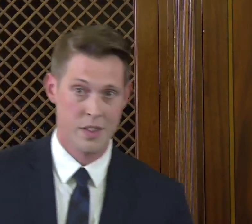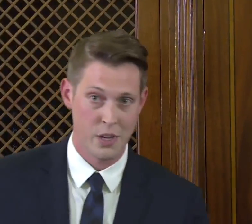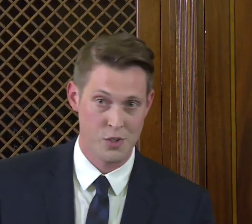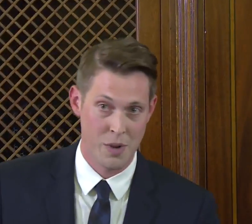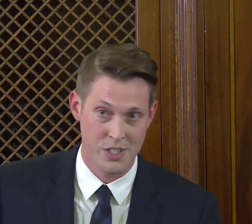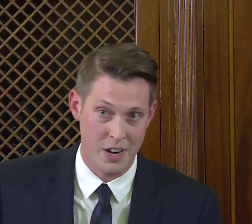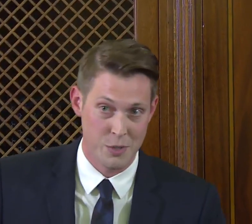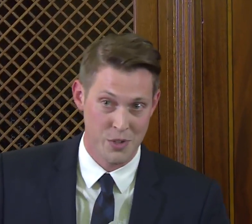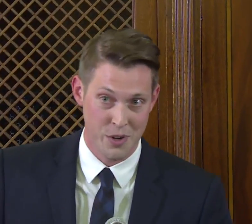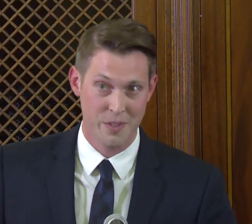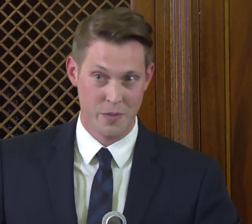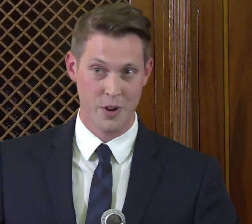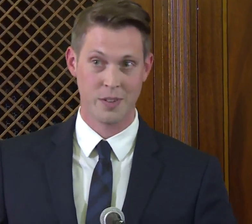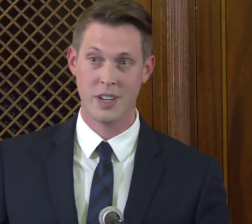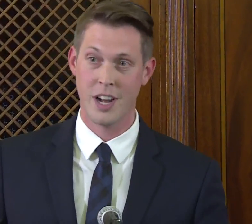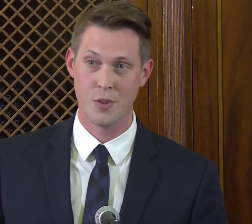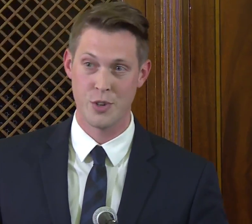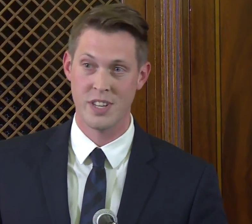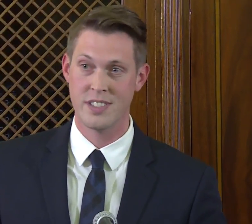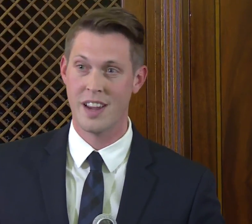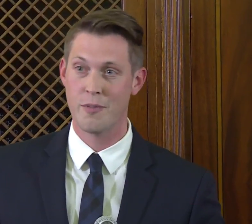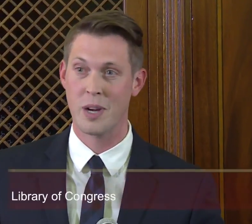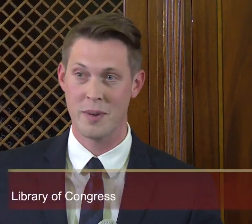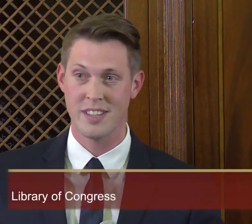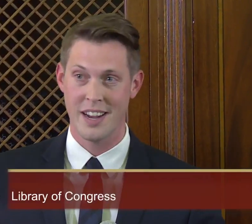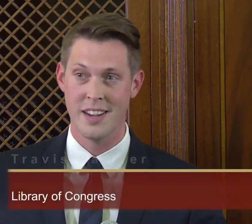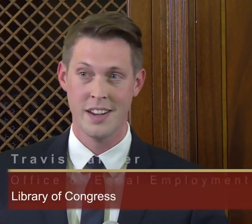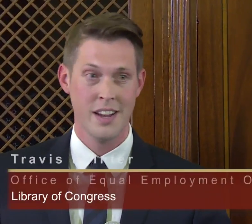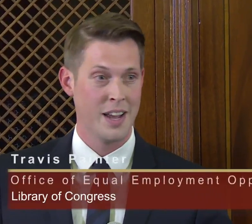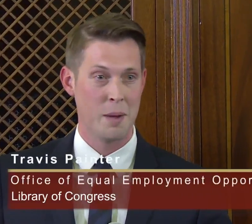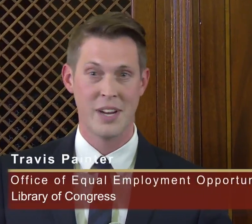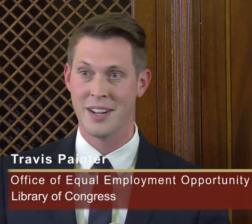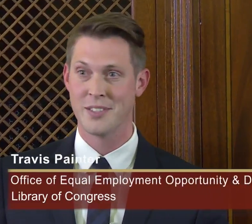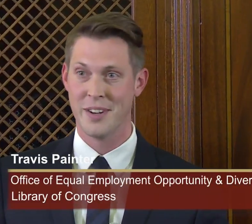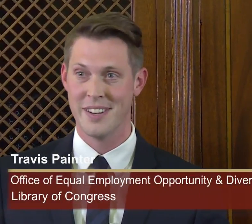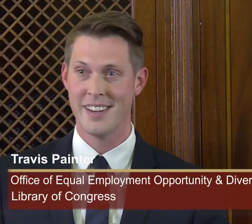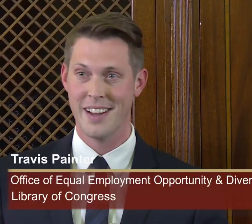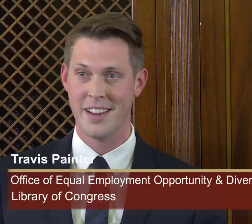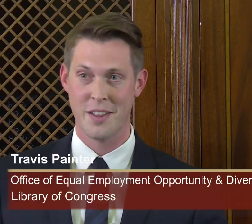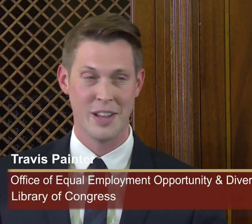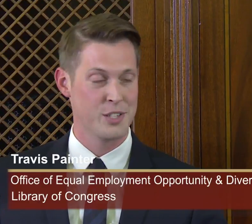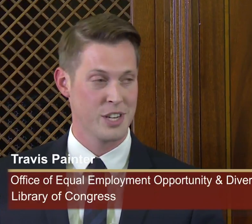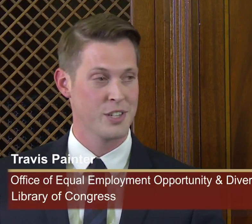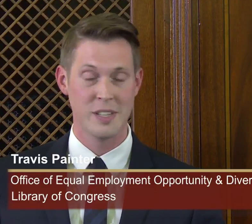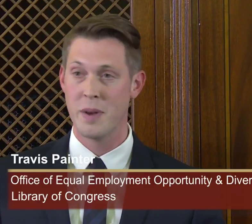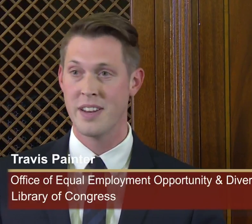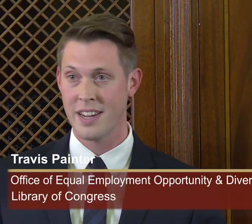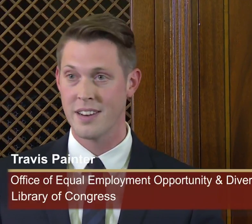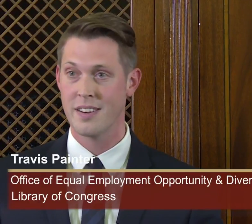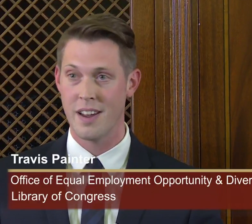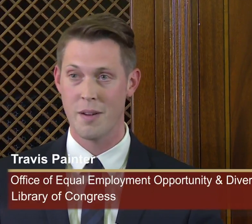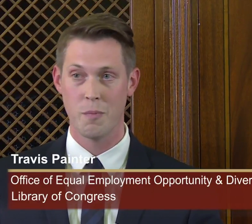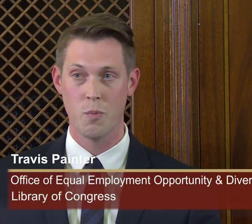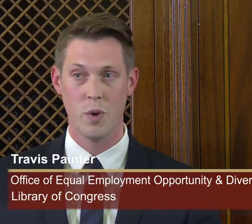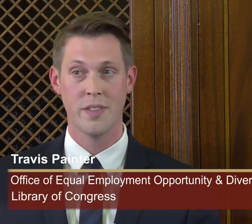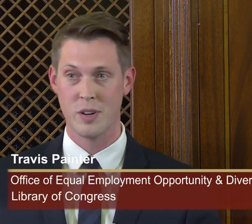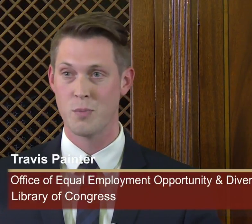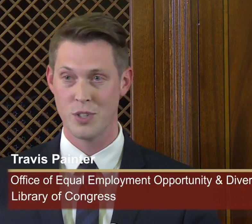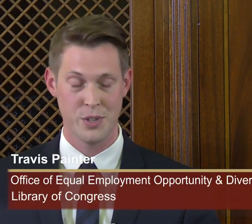Painter: Thank you so much, Congressman Yoder, for your contributions and for coming today and updating us on a lot of the legislation that's pending and what there is more to do.